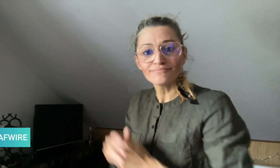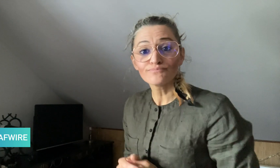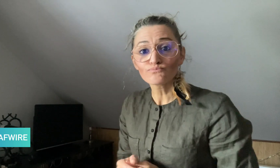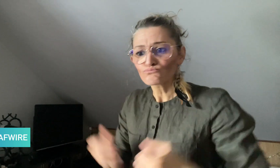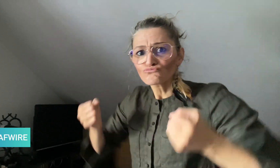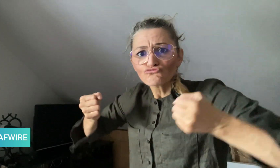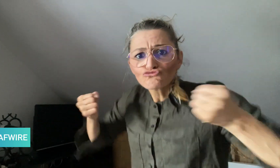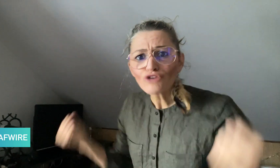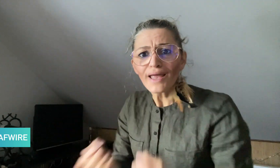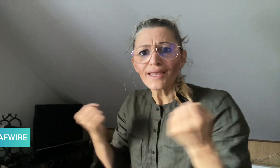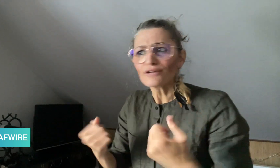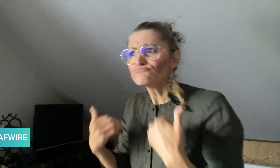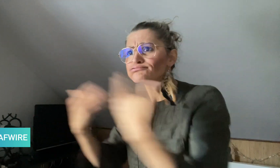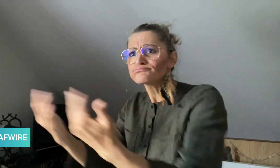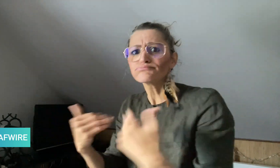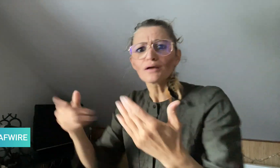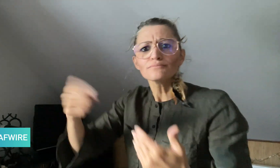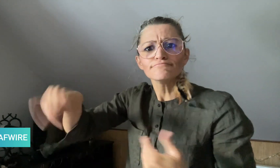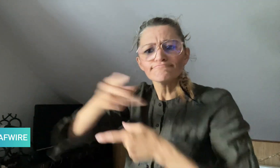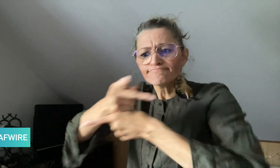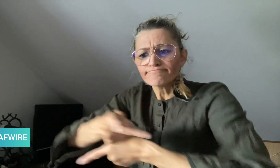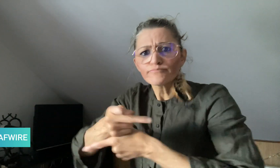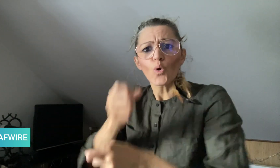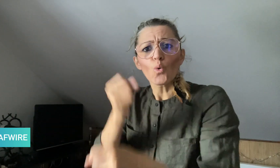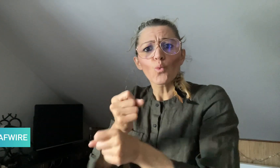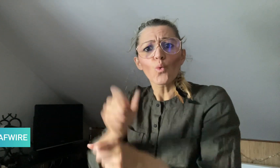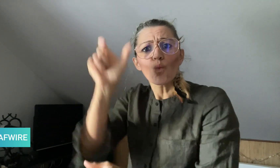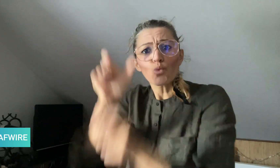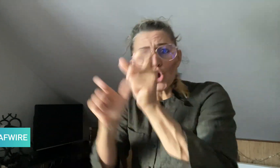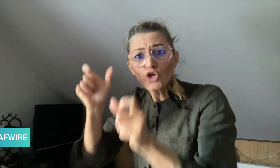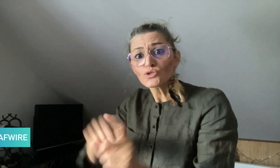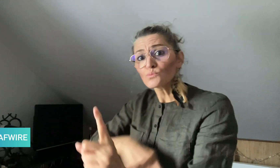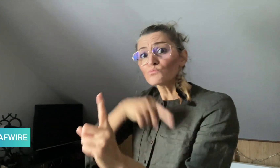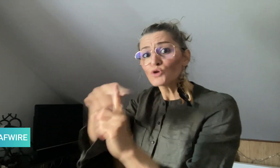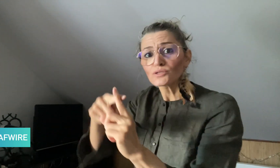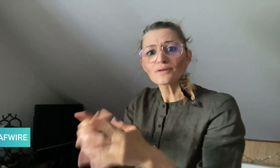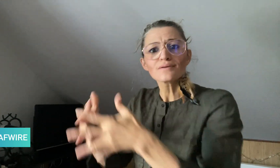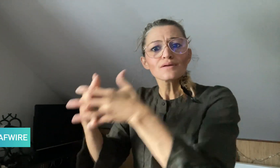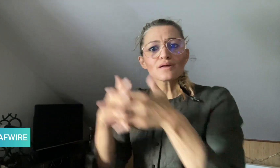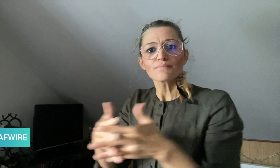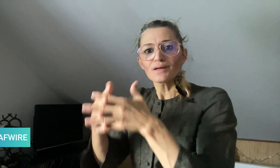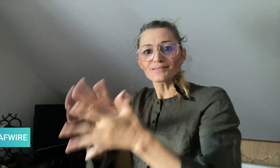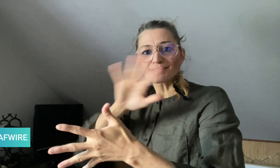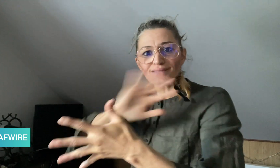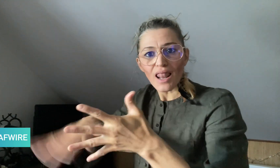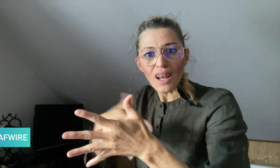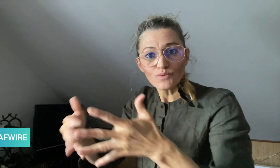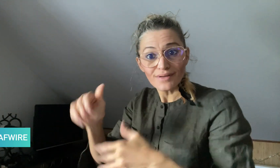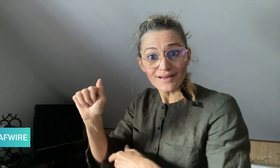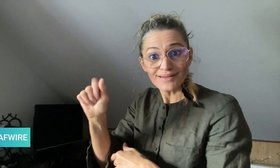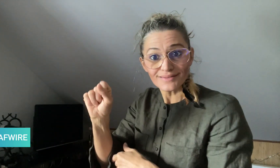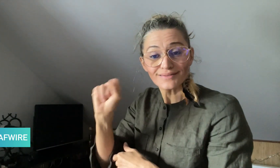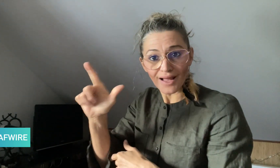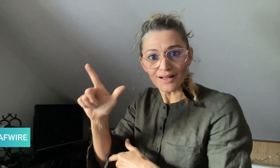American Sign Language (ASL) classes that were previously